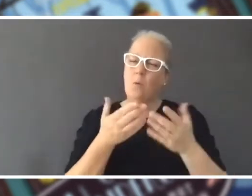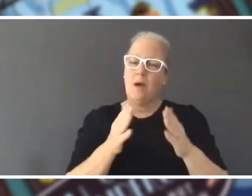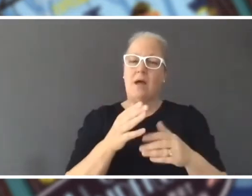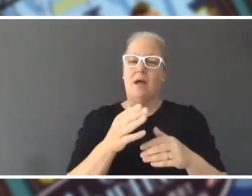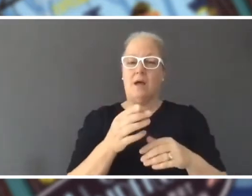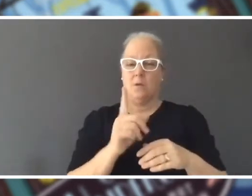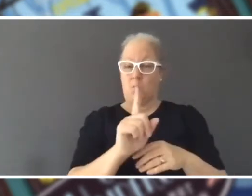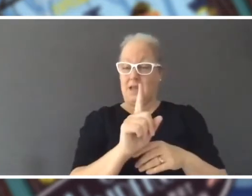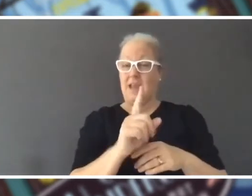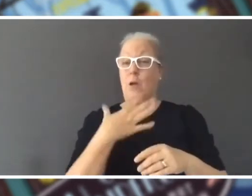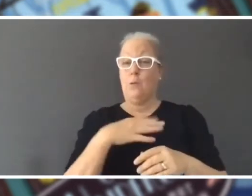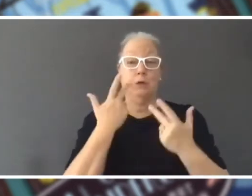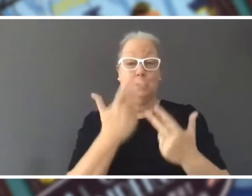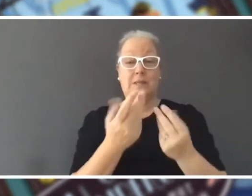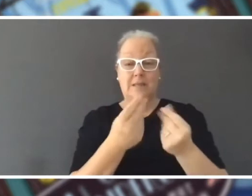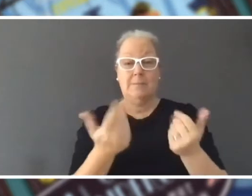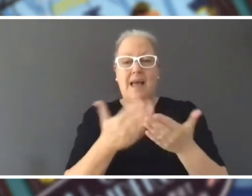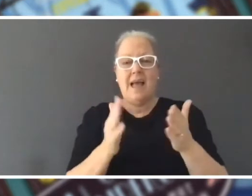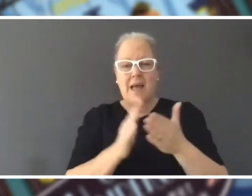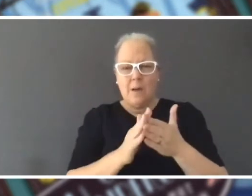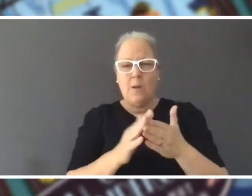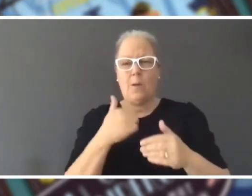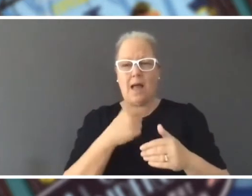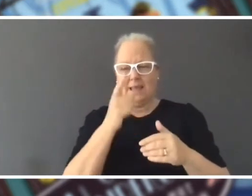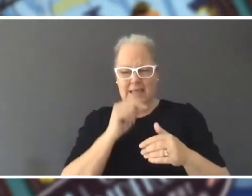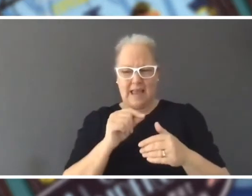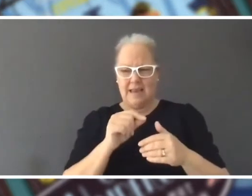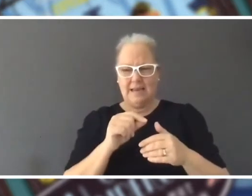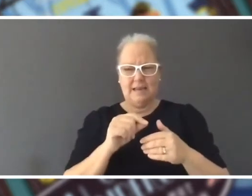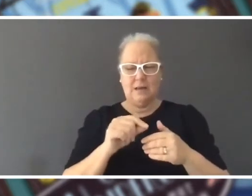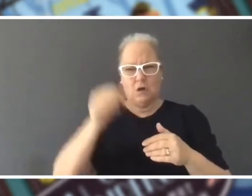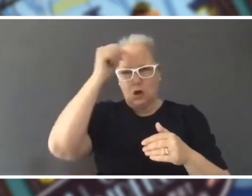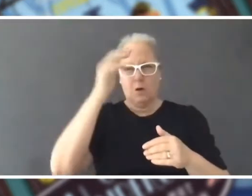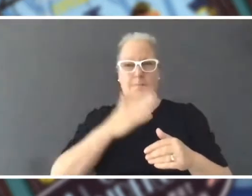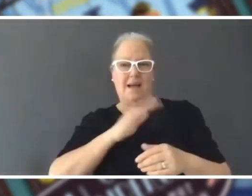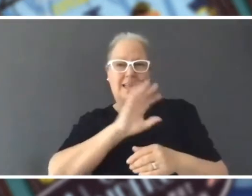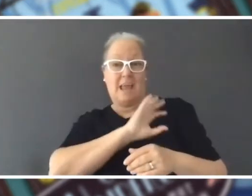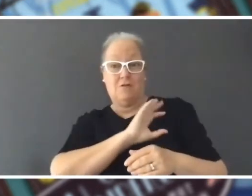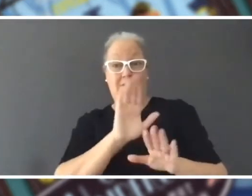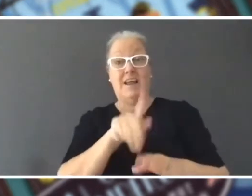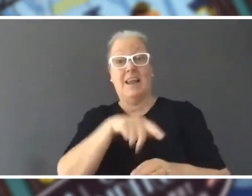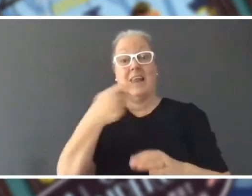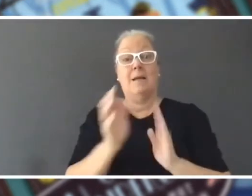how I keep track of my characters, do you want to see it? Tess: Yeah! Mat: Okay. For my next book I've got lots of characters and I didn't know how to